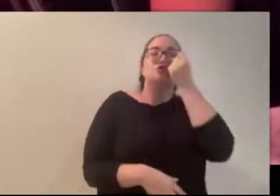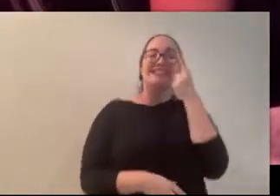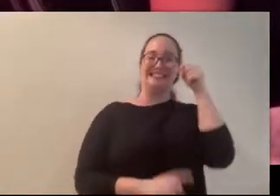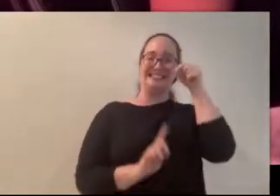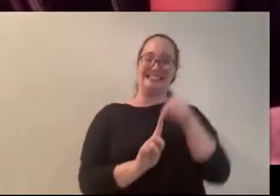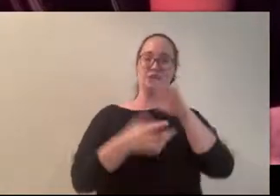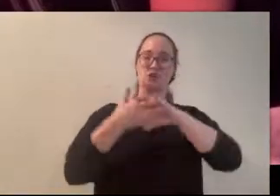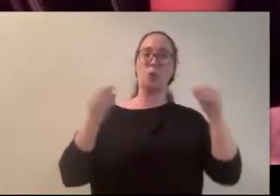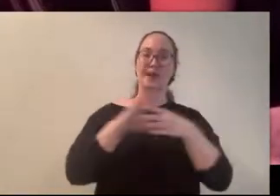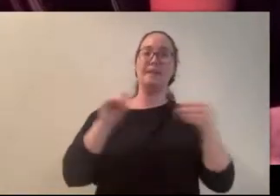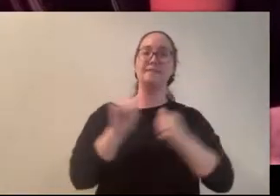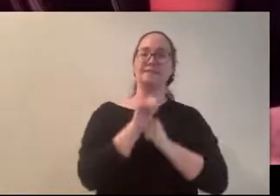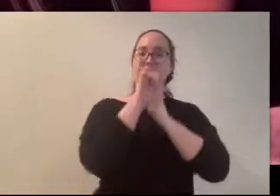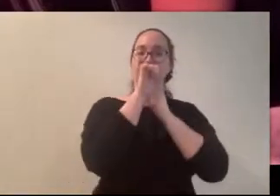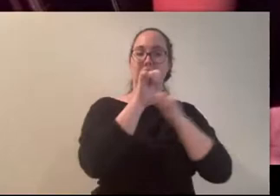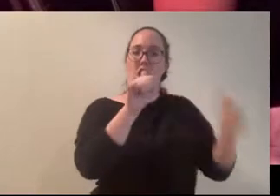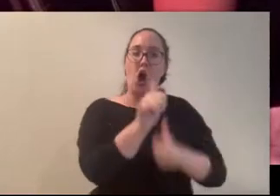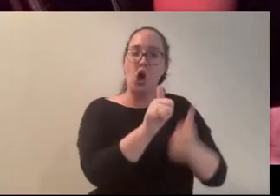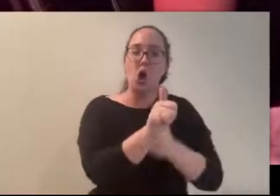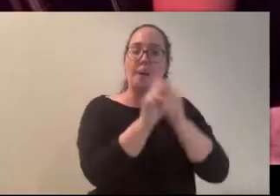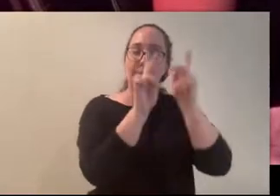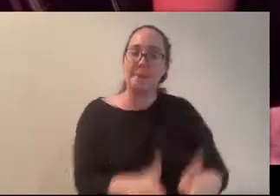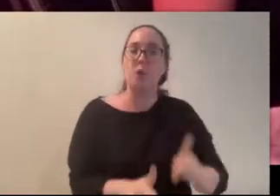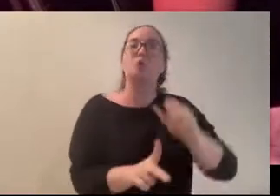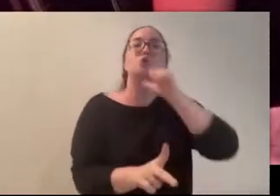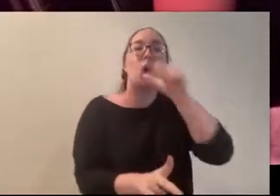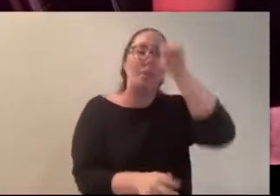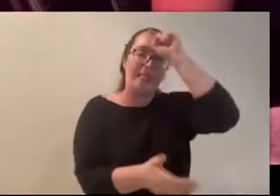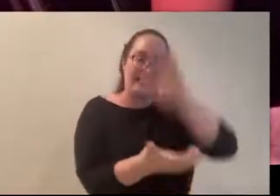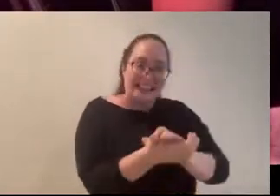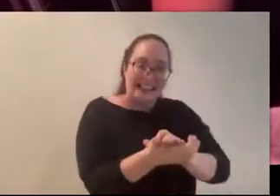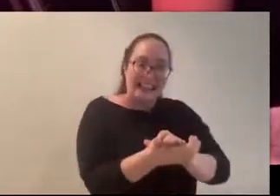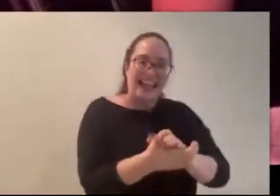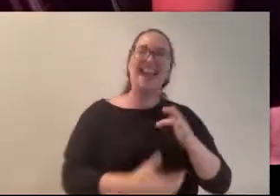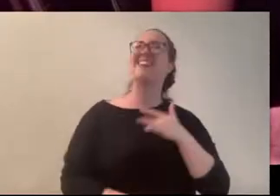people that don't believe in her.. (Carlly) Right! (Thomas) I feel like that makes your job harder